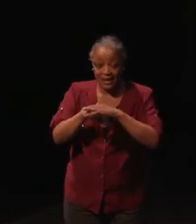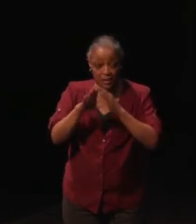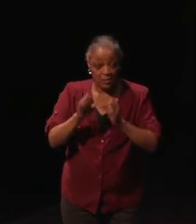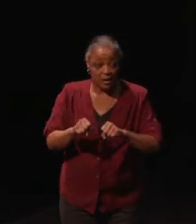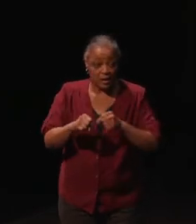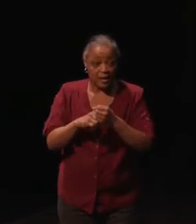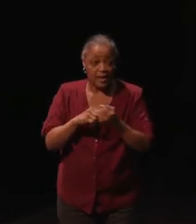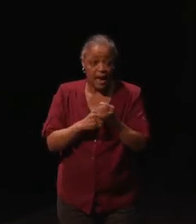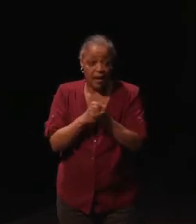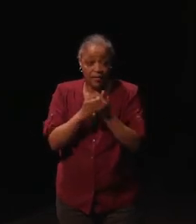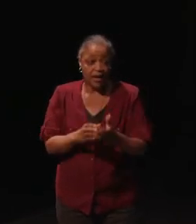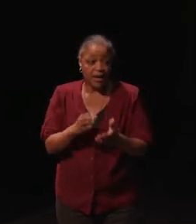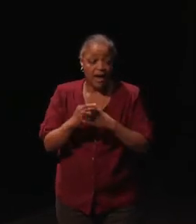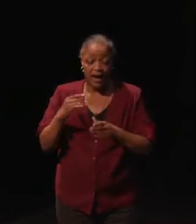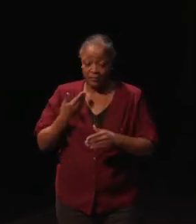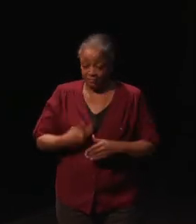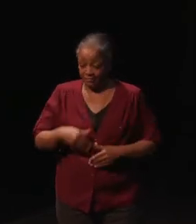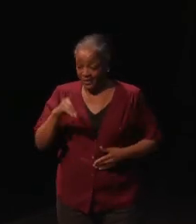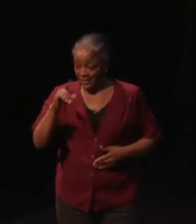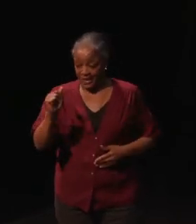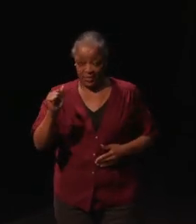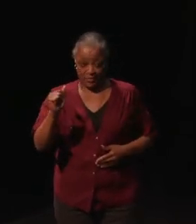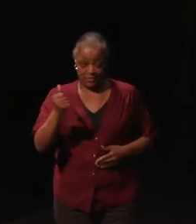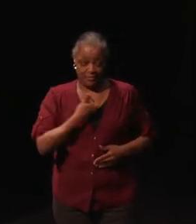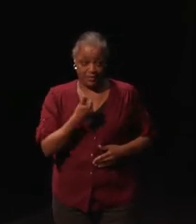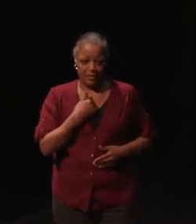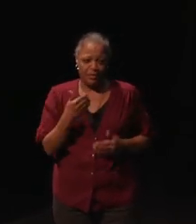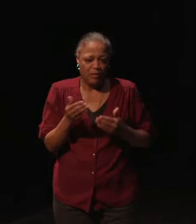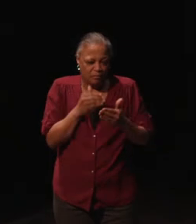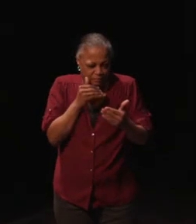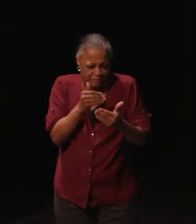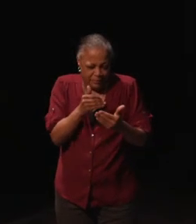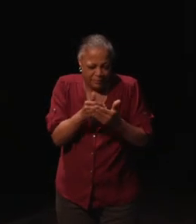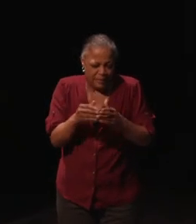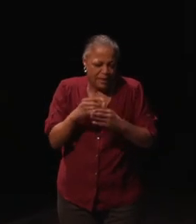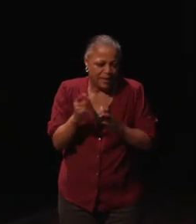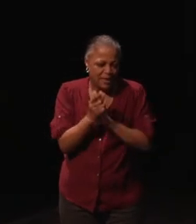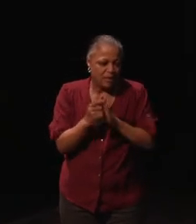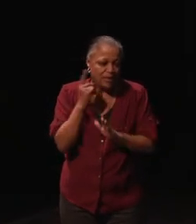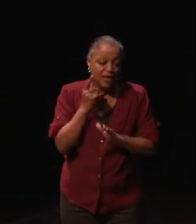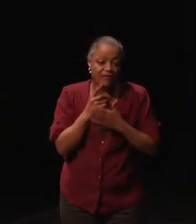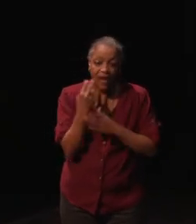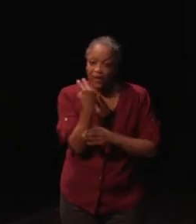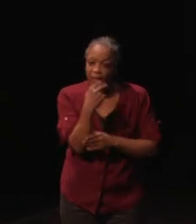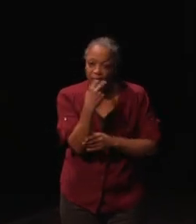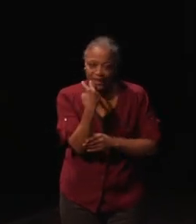and also, I'm disabled. I'm nearly legally deaf, I lip read and it gives me a lot of